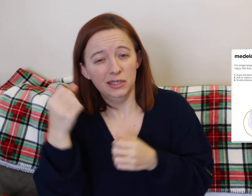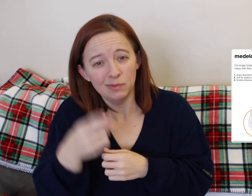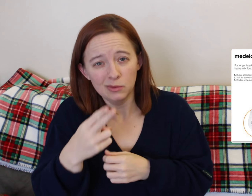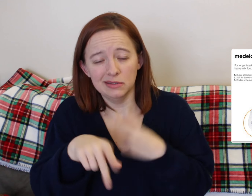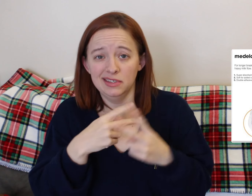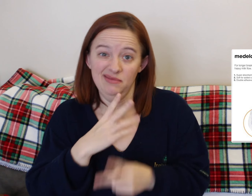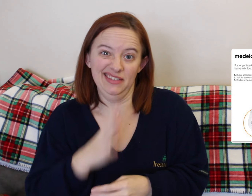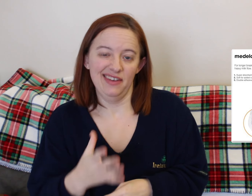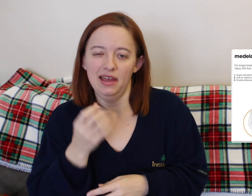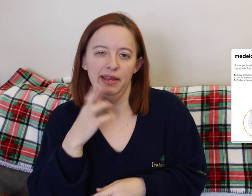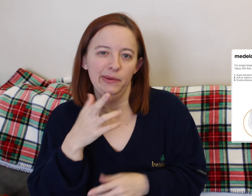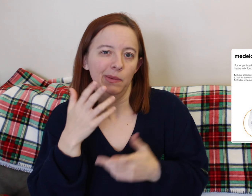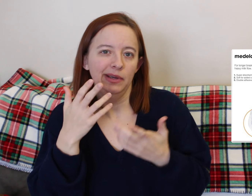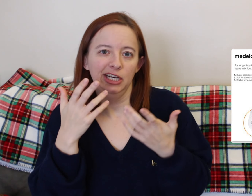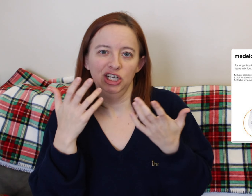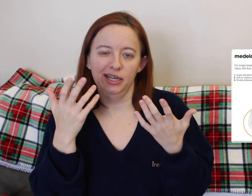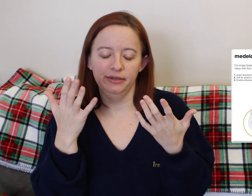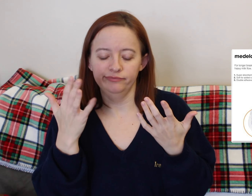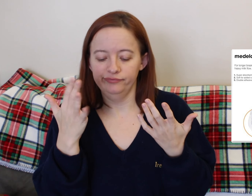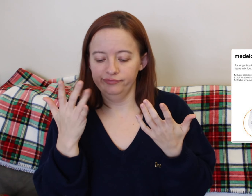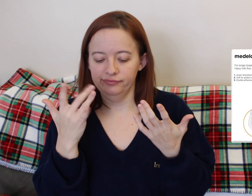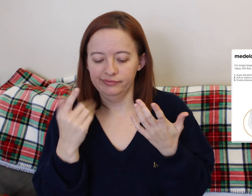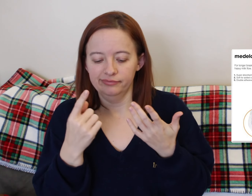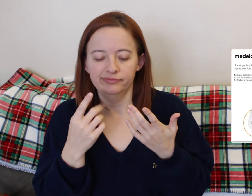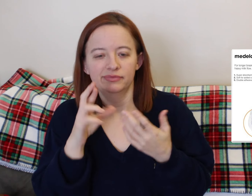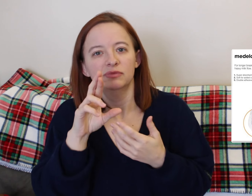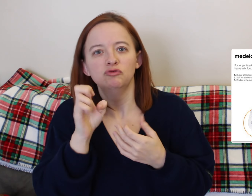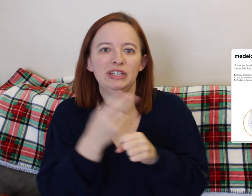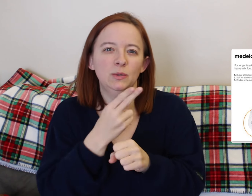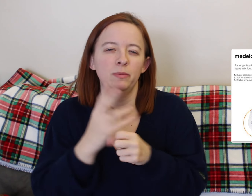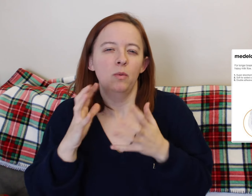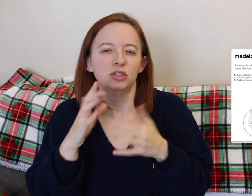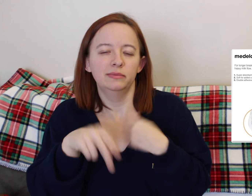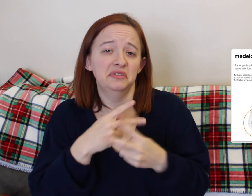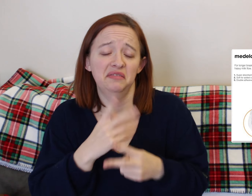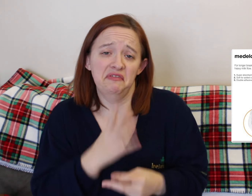I didn't end up leaking or anything. But if you're trying to breastfeed and you're fortunate enough to have enough milk, and